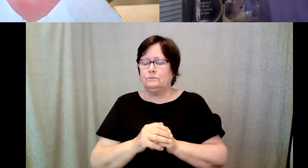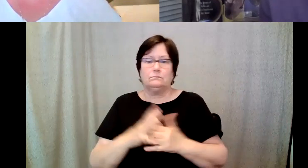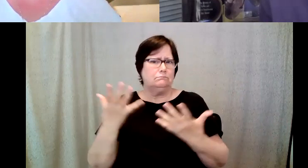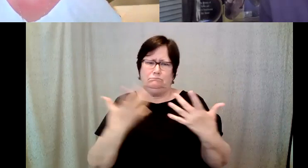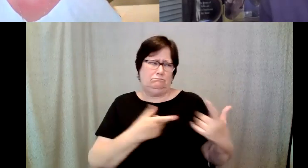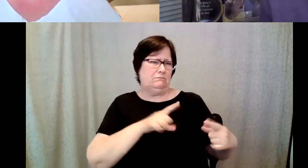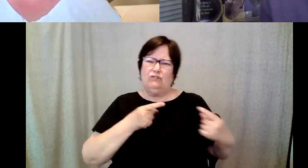through school.